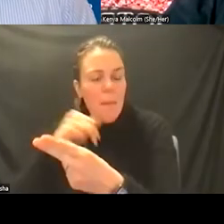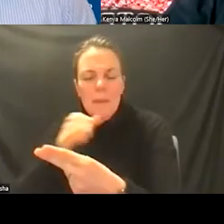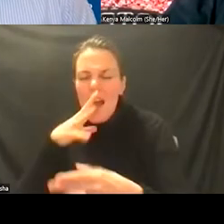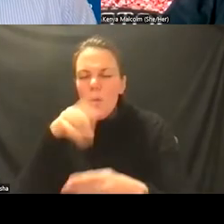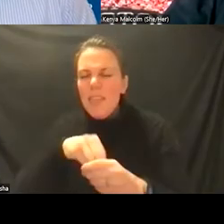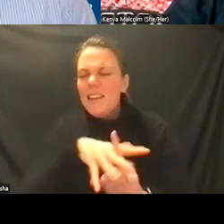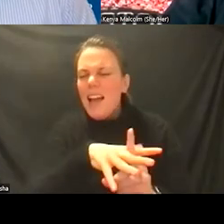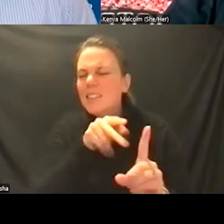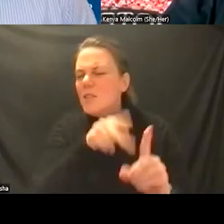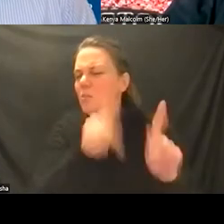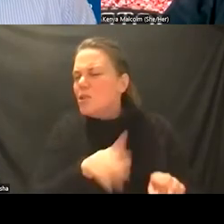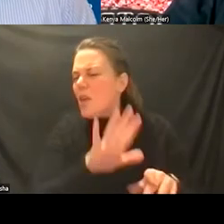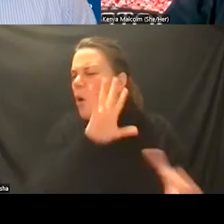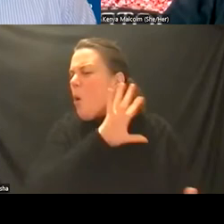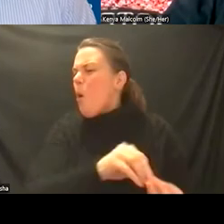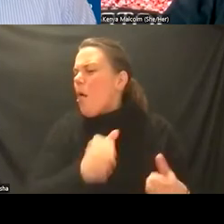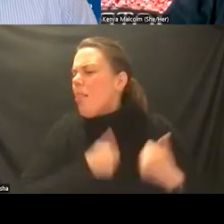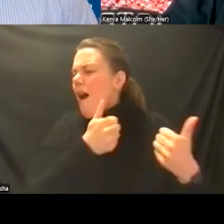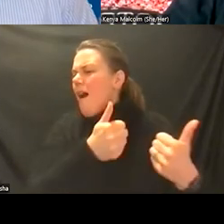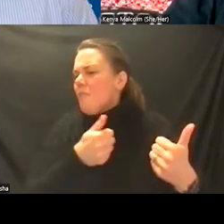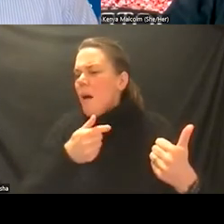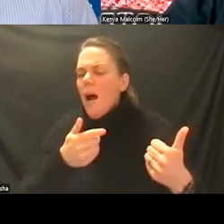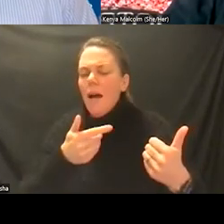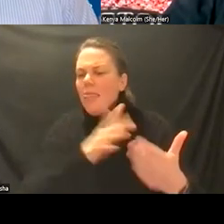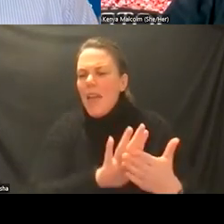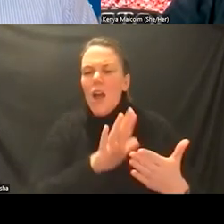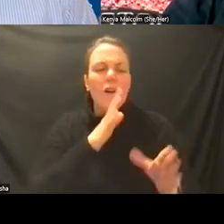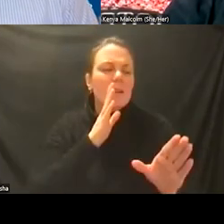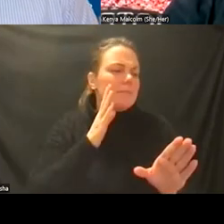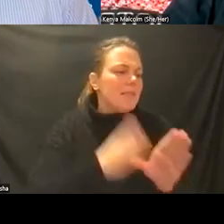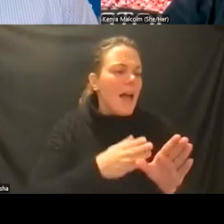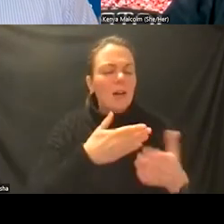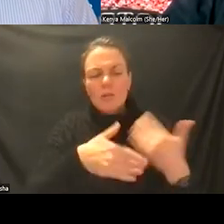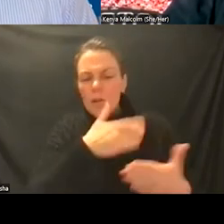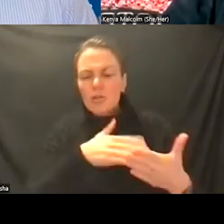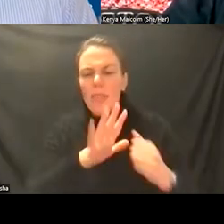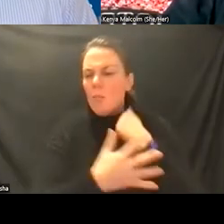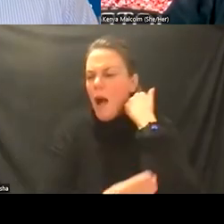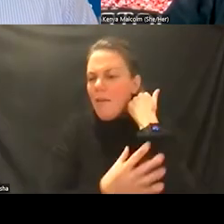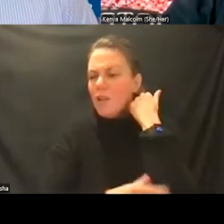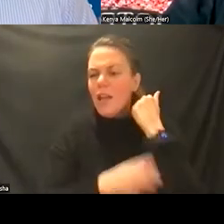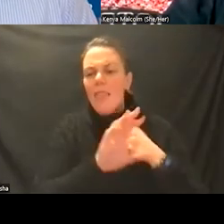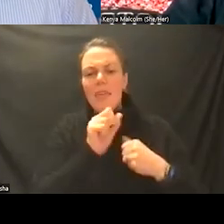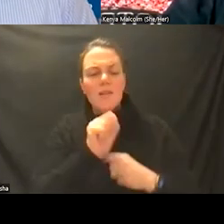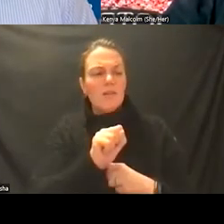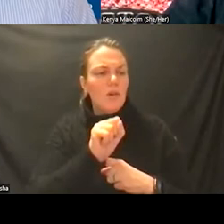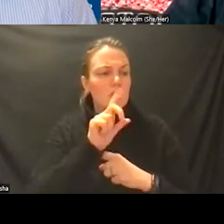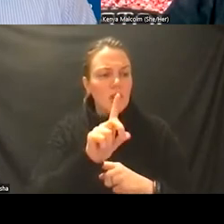whole life their psychosocial being their poverty the social determinants of health that in and of